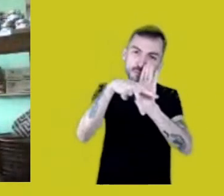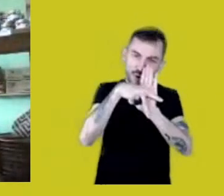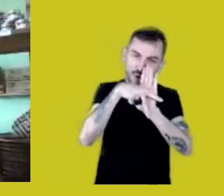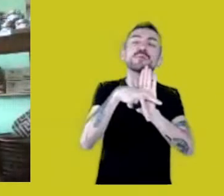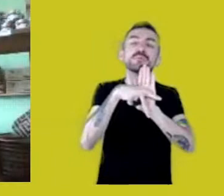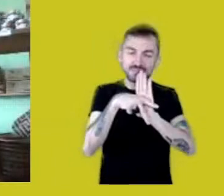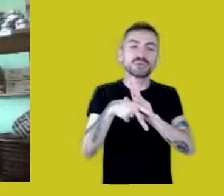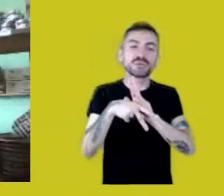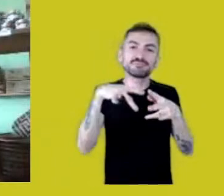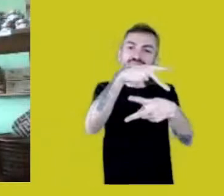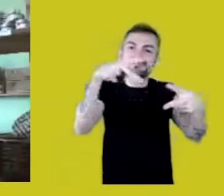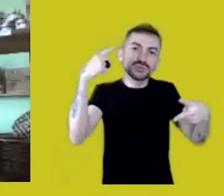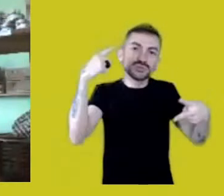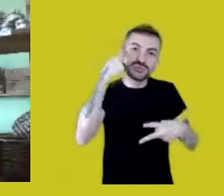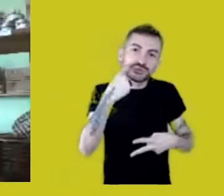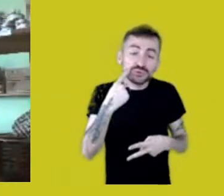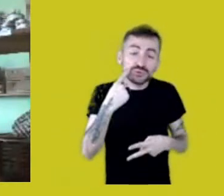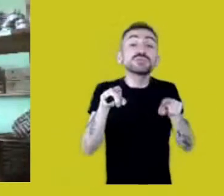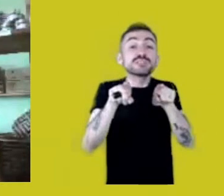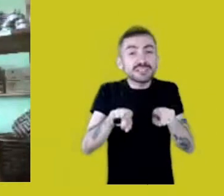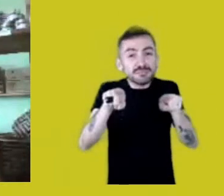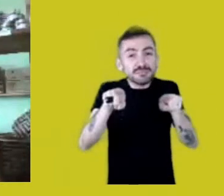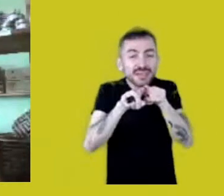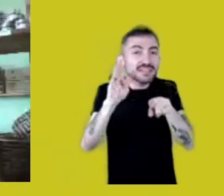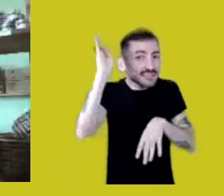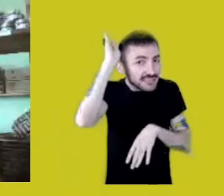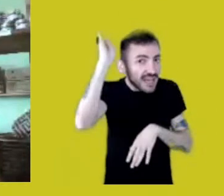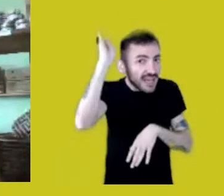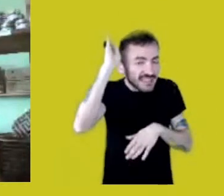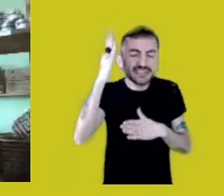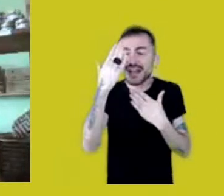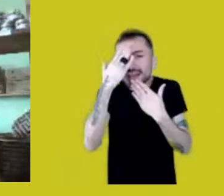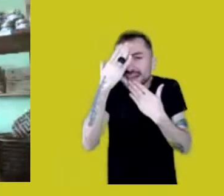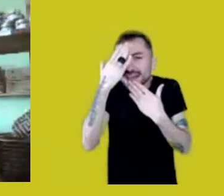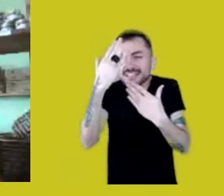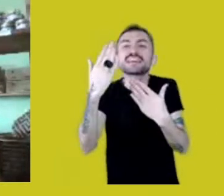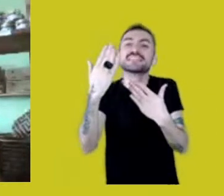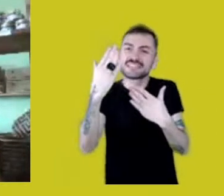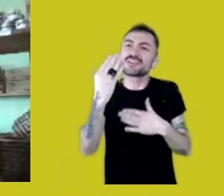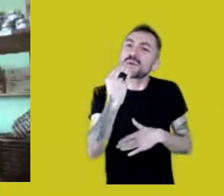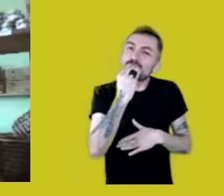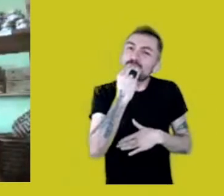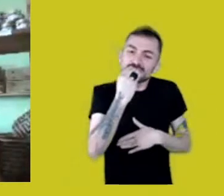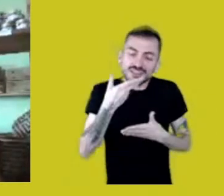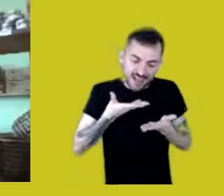I’d like to congratulate Sesc for the opportunity to talk